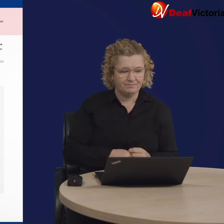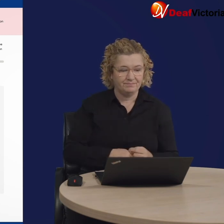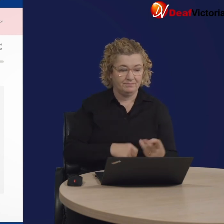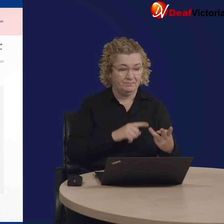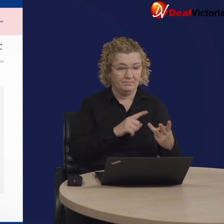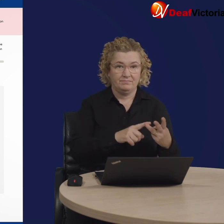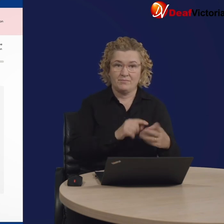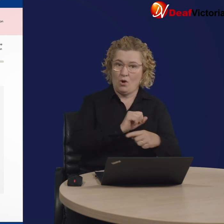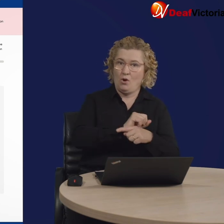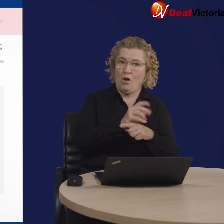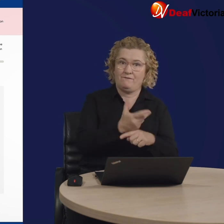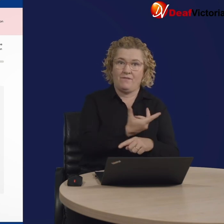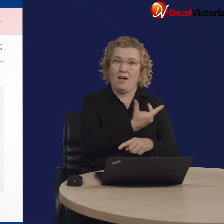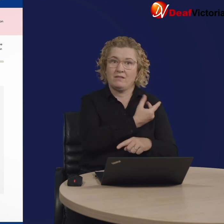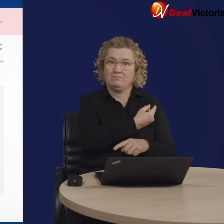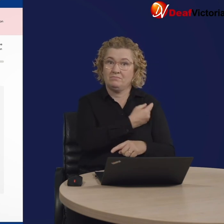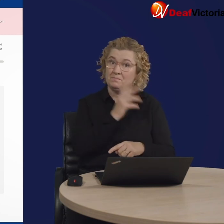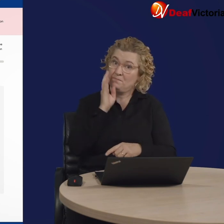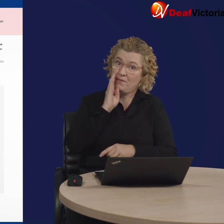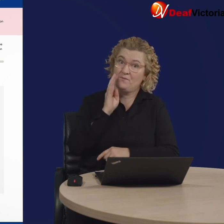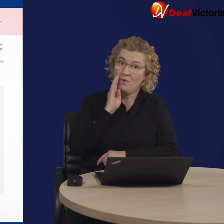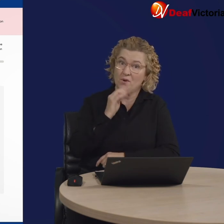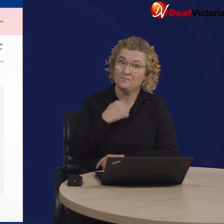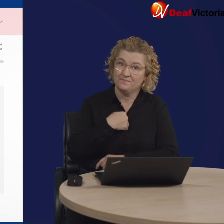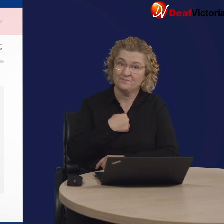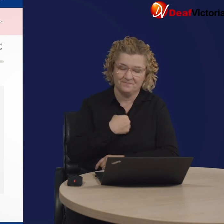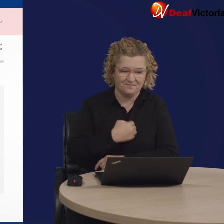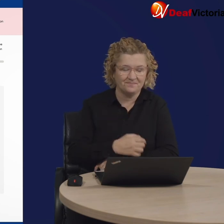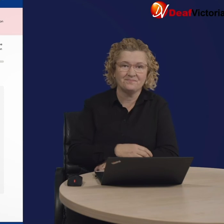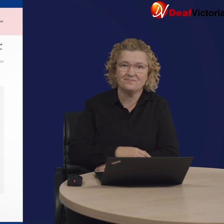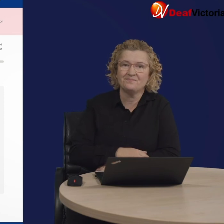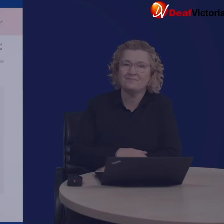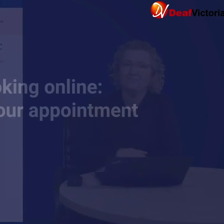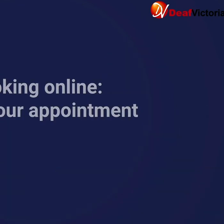The third asks if I've had a COVID-19 vaccination before.